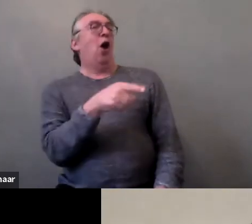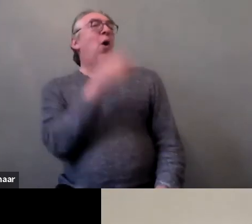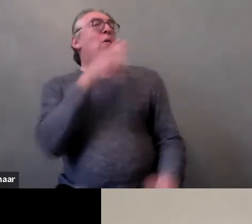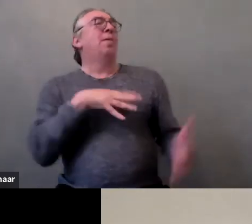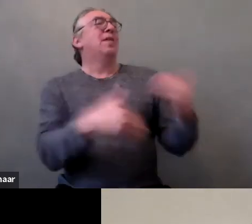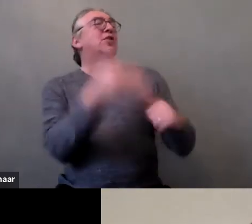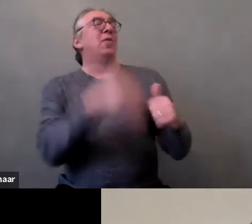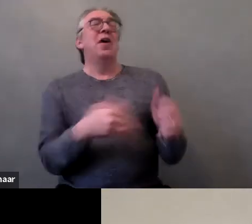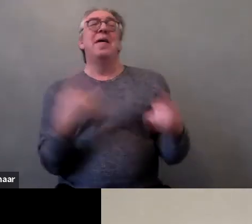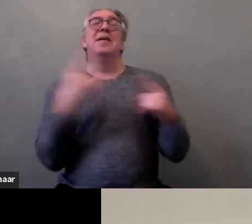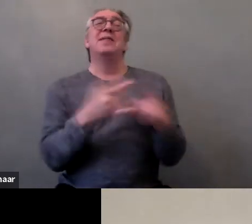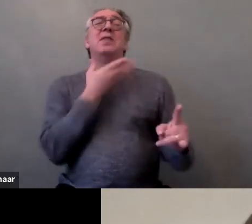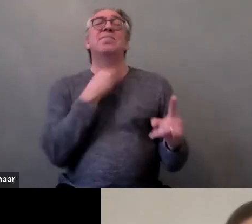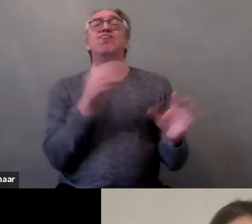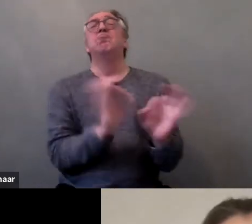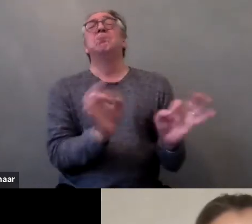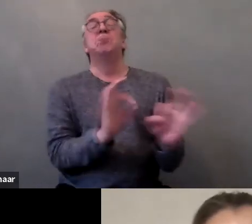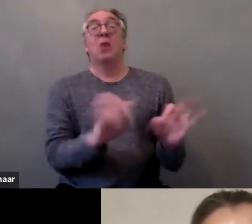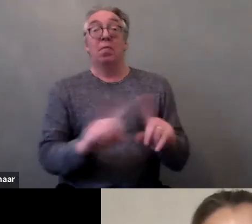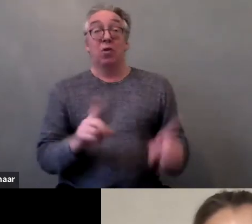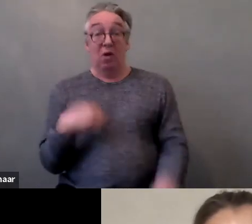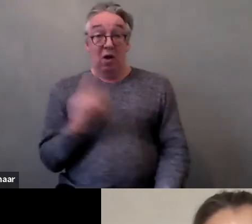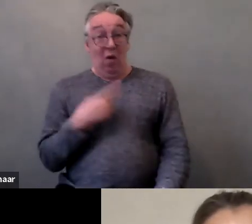but we experience sexual harassment and violence.